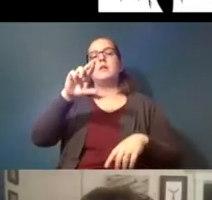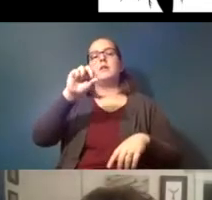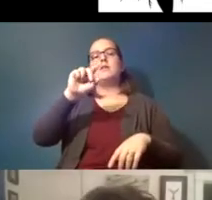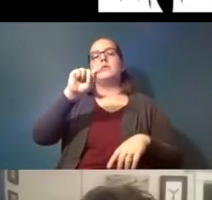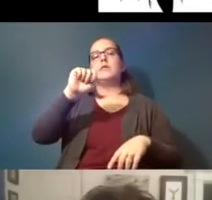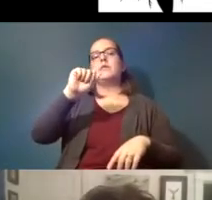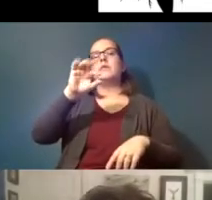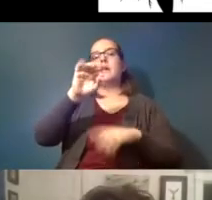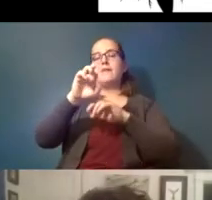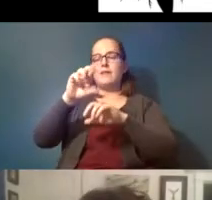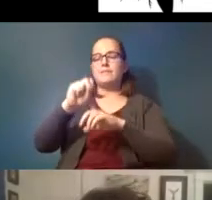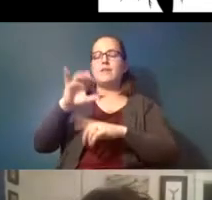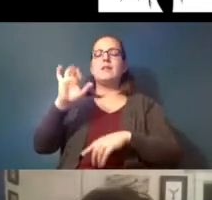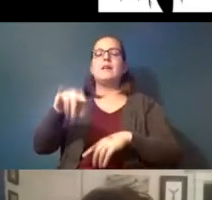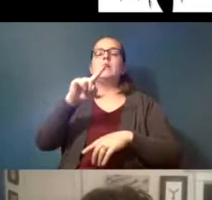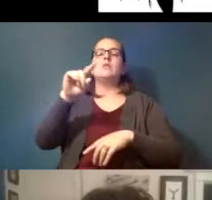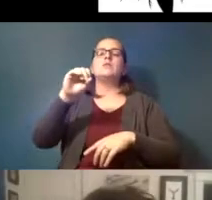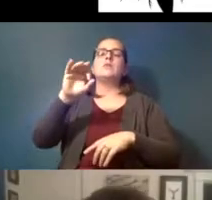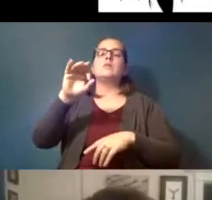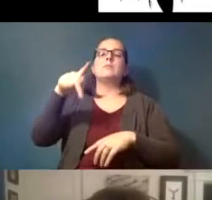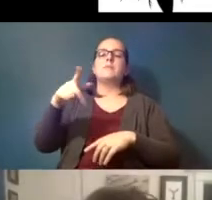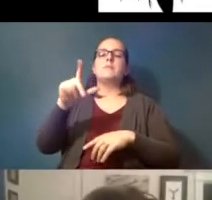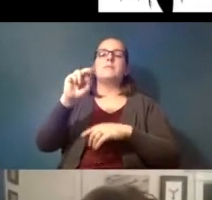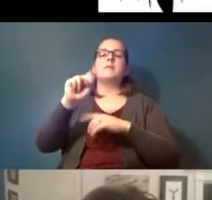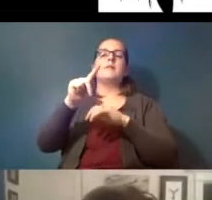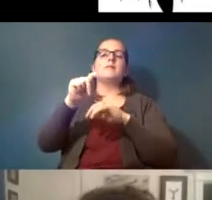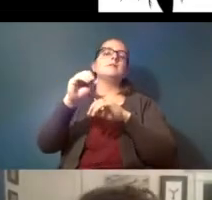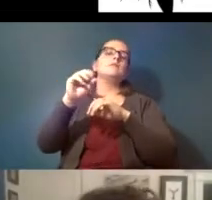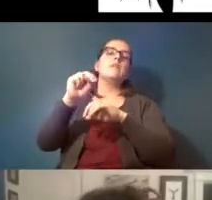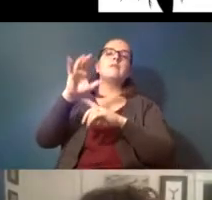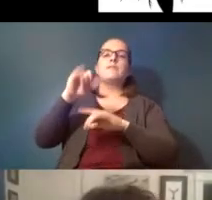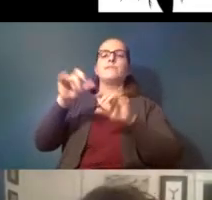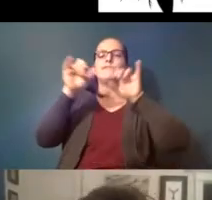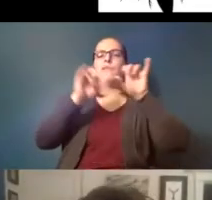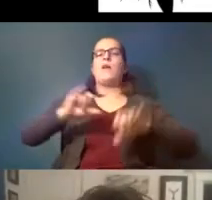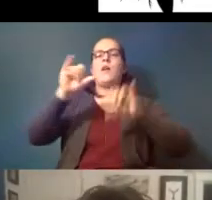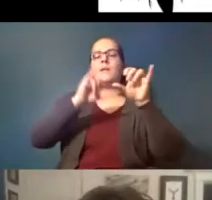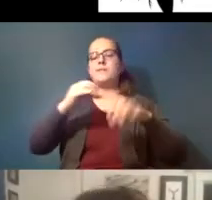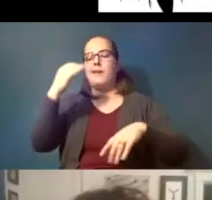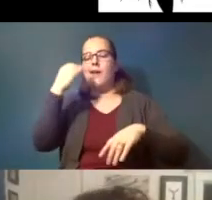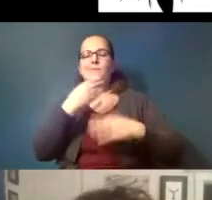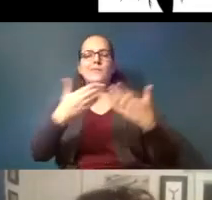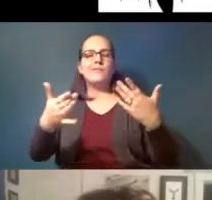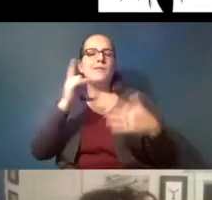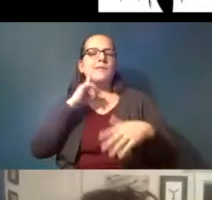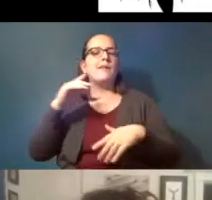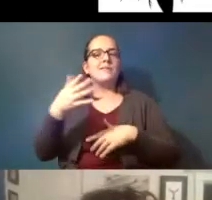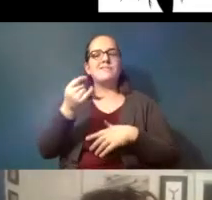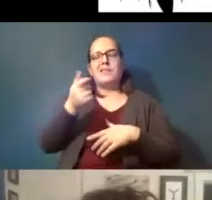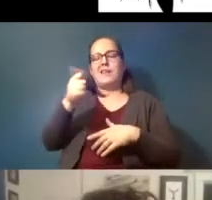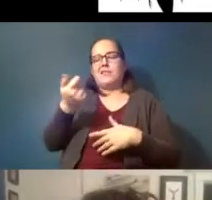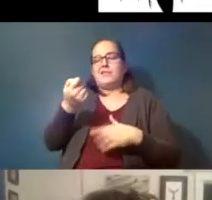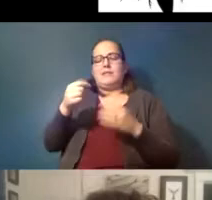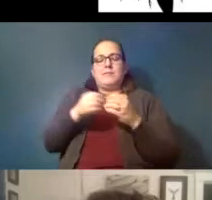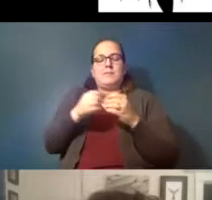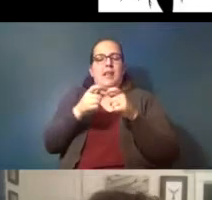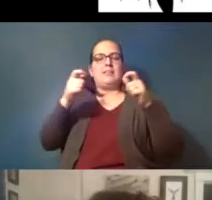zooplankton that are a common common prey item of fish and other slightly larger organisms and what